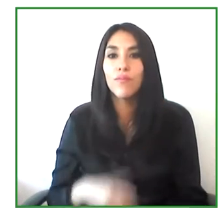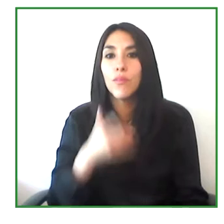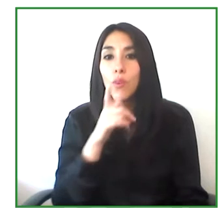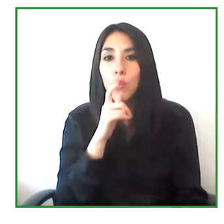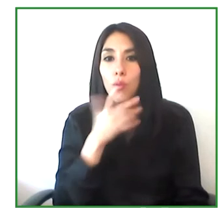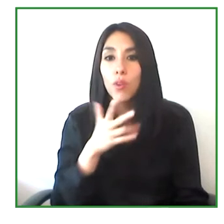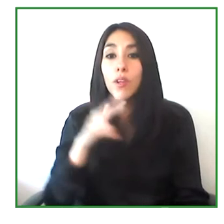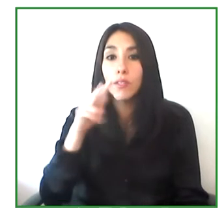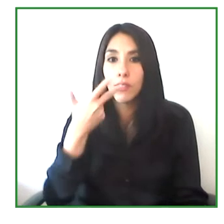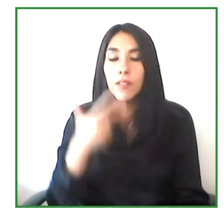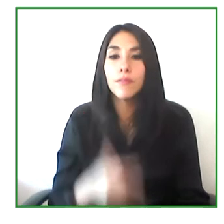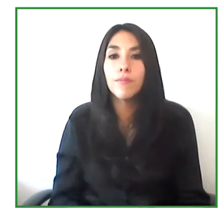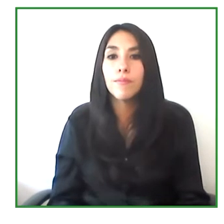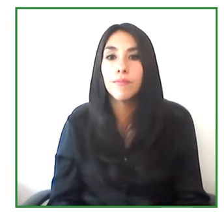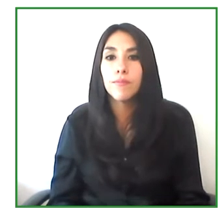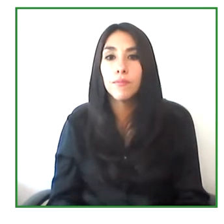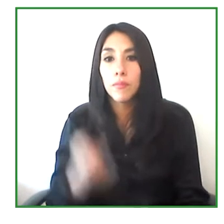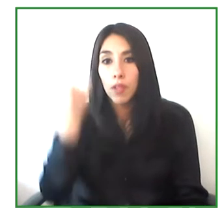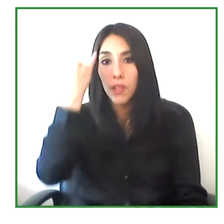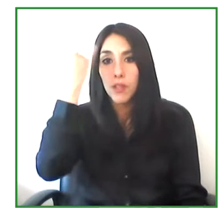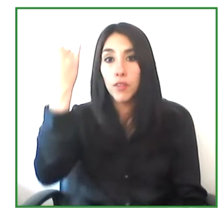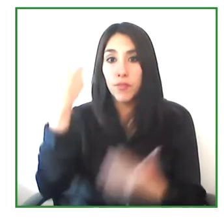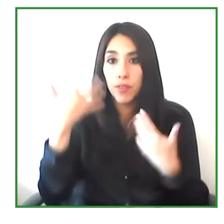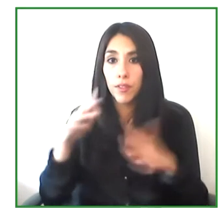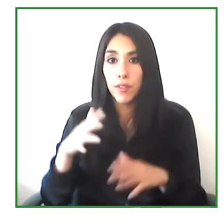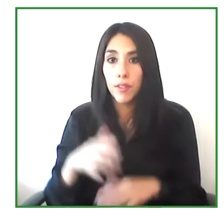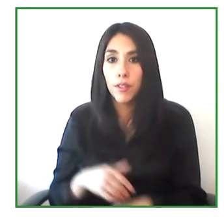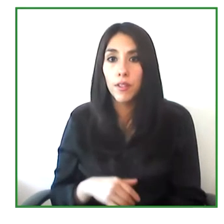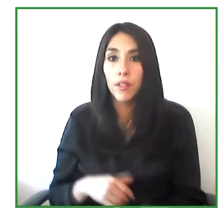They have already had six months of the pilots in Chile,